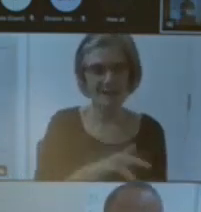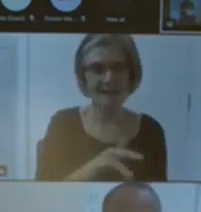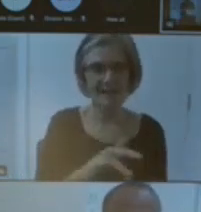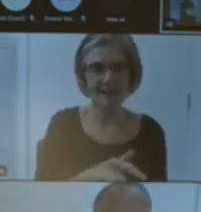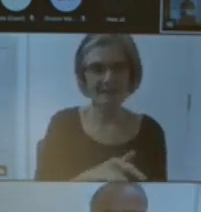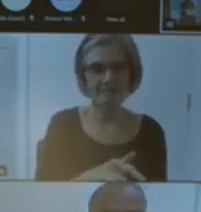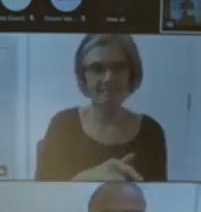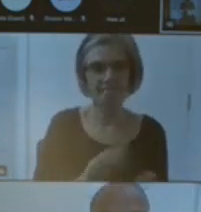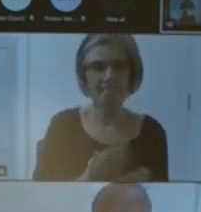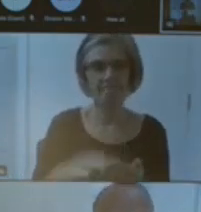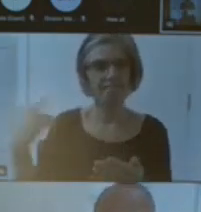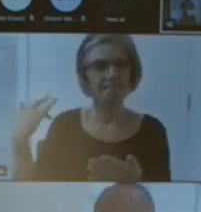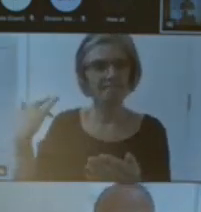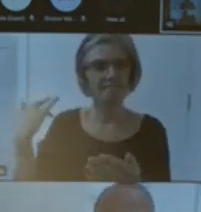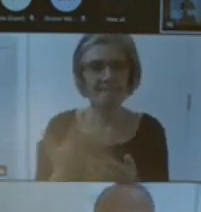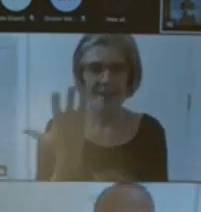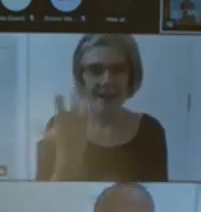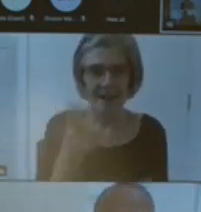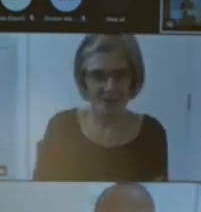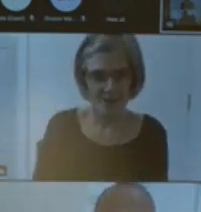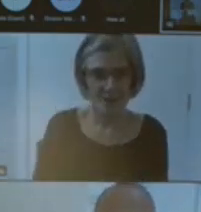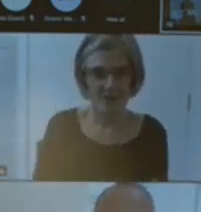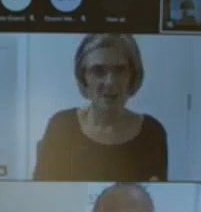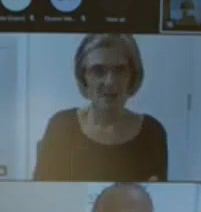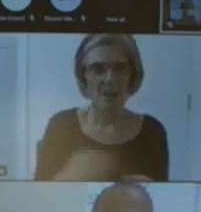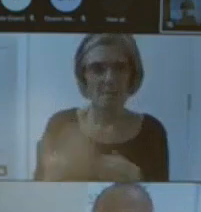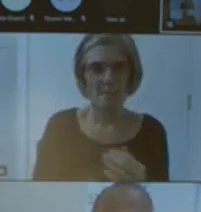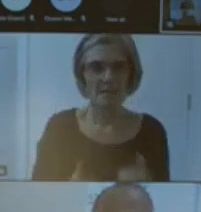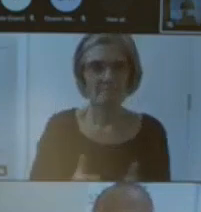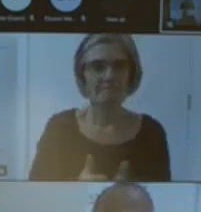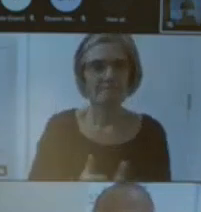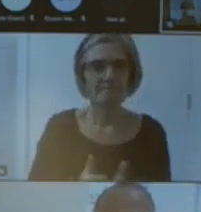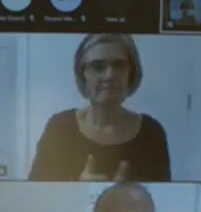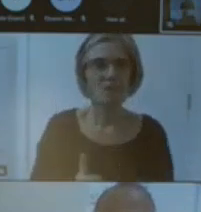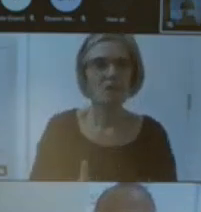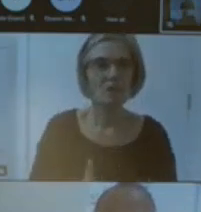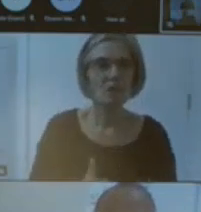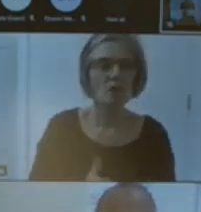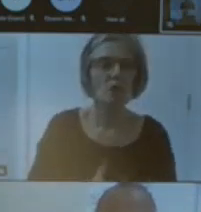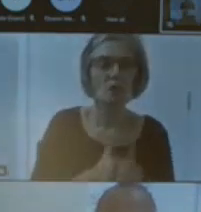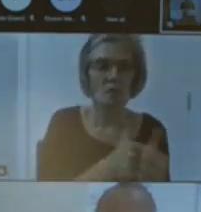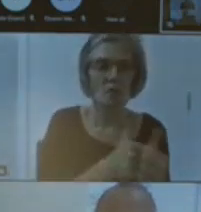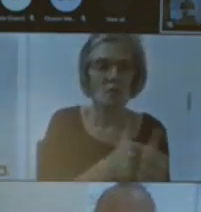on helping Community groups with their archival material so that's helping with digital skills